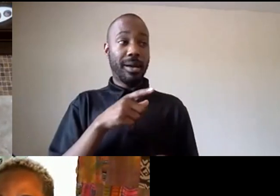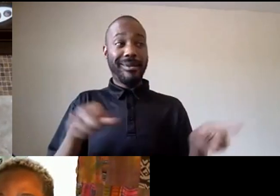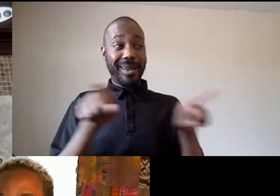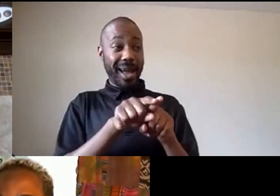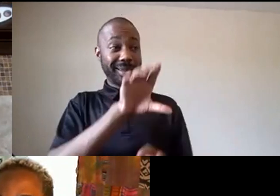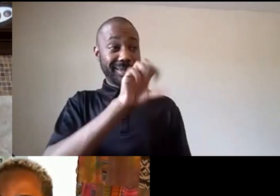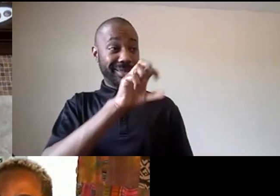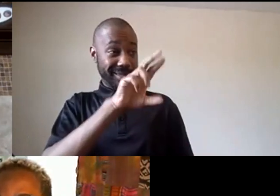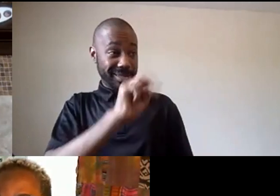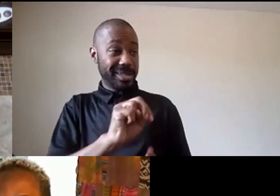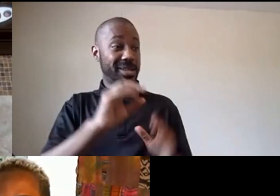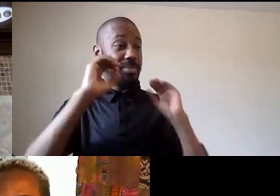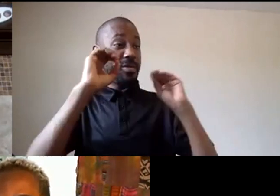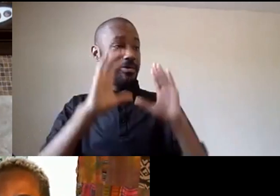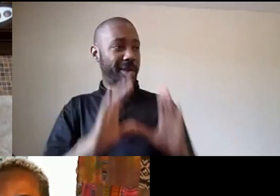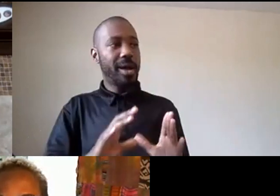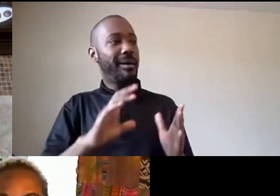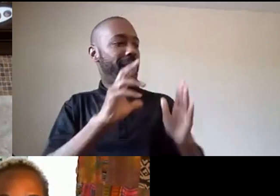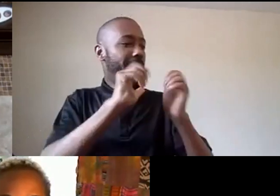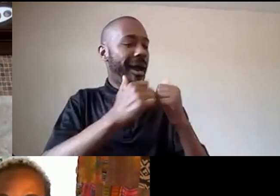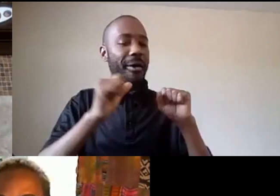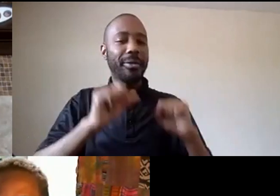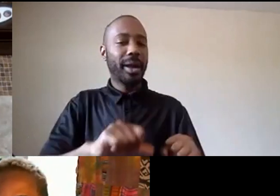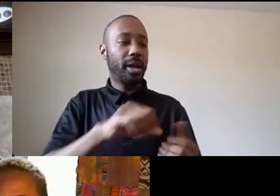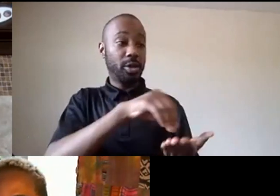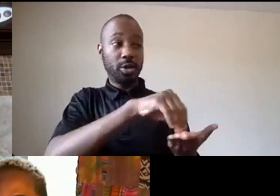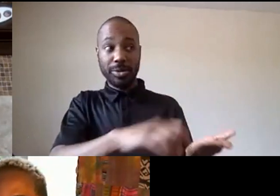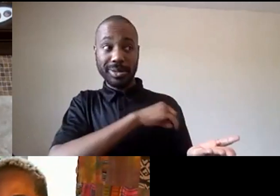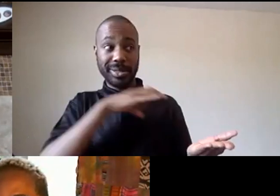students staff and administrators can really translate that work